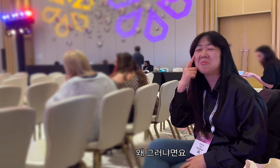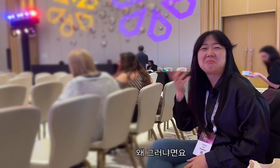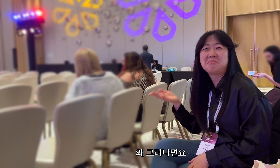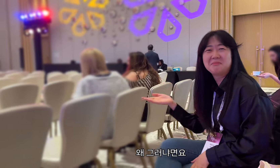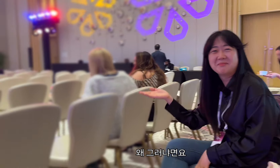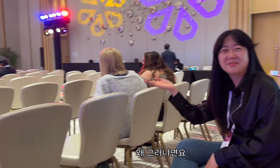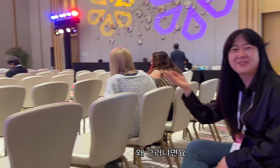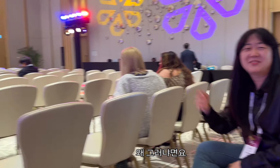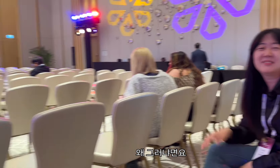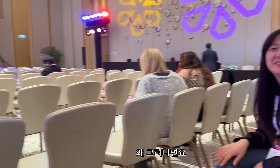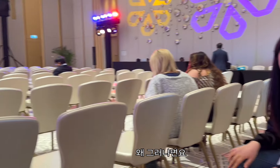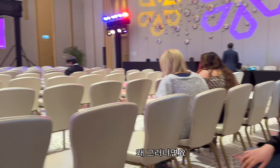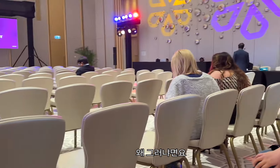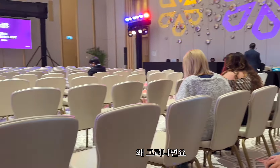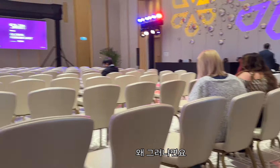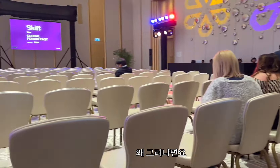That's why.